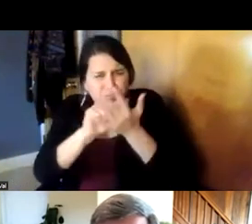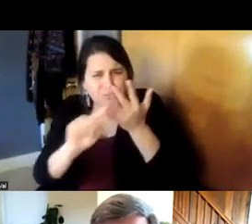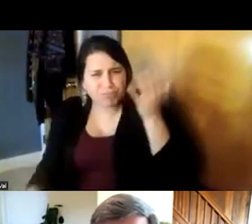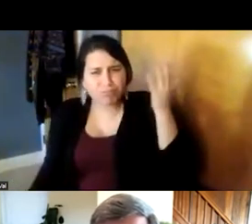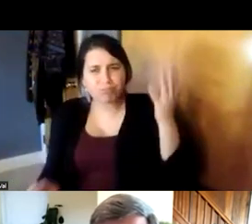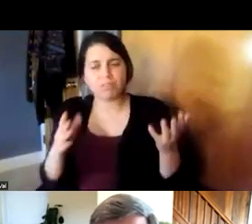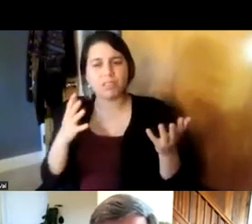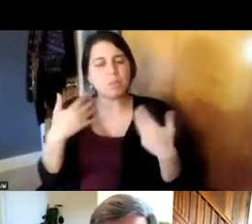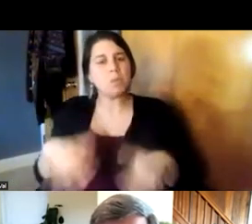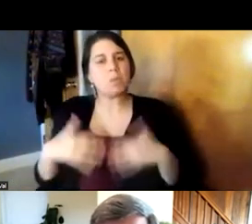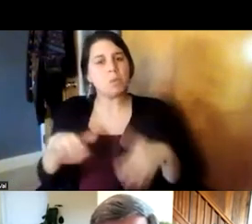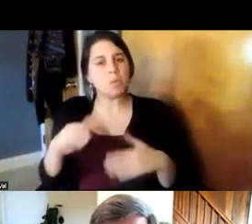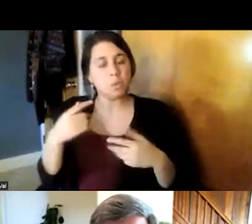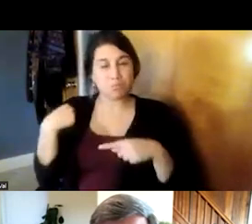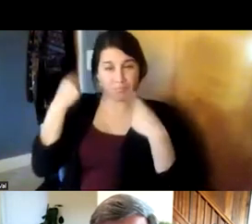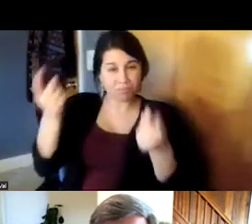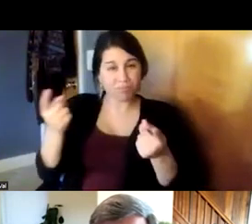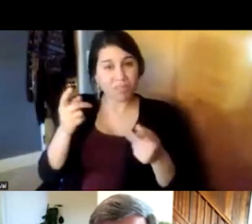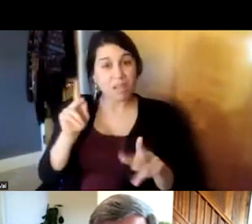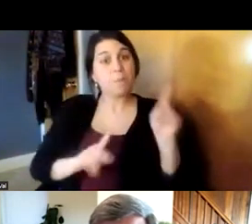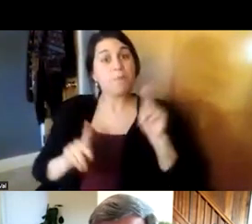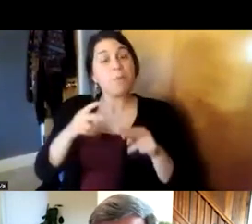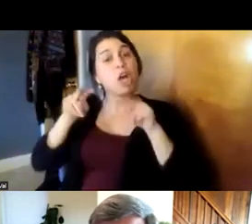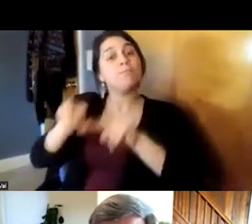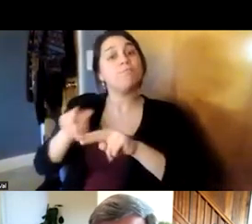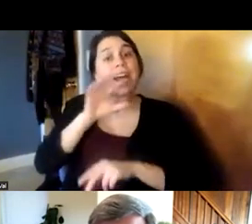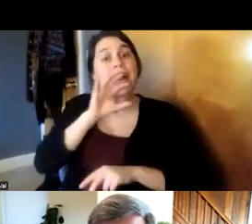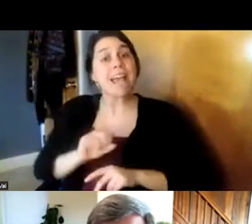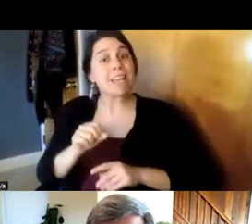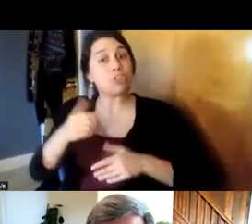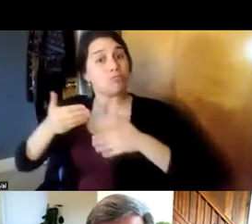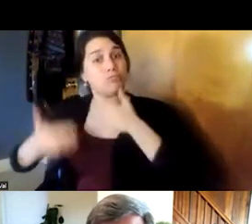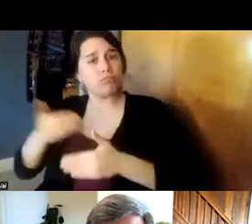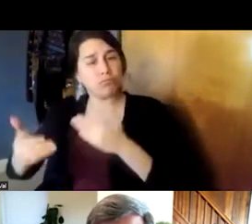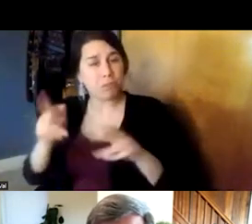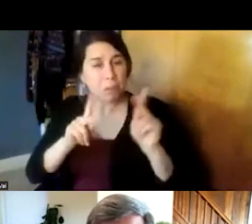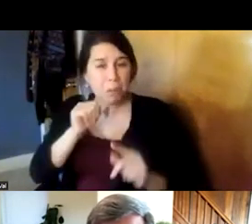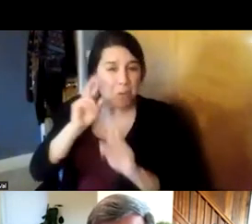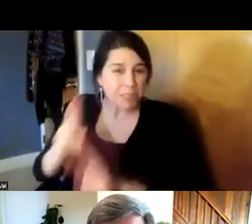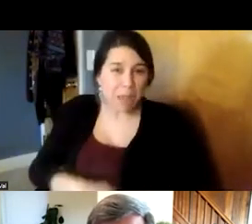of lack of respect for for aging no matter what situation you're in um and you know we always